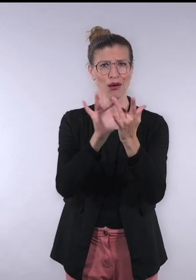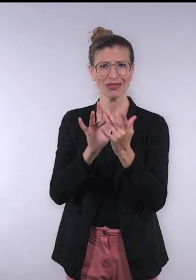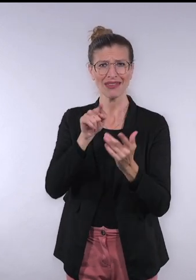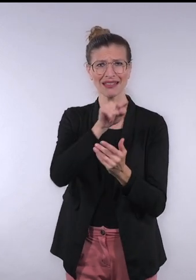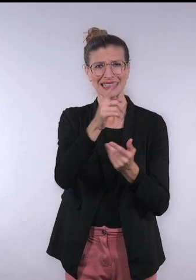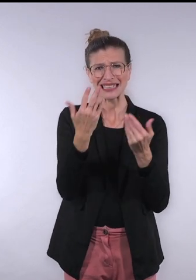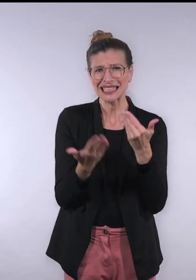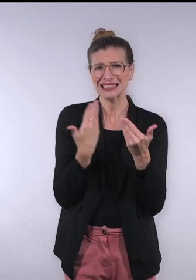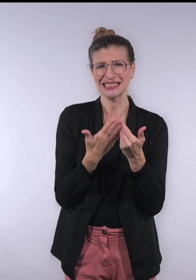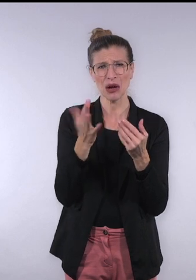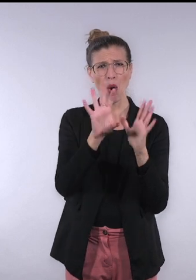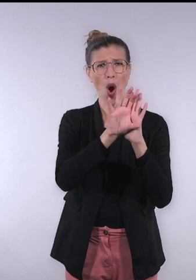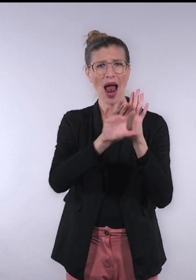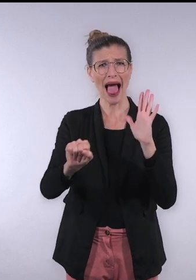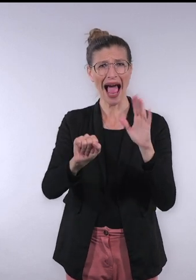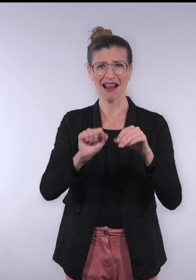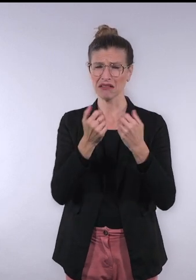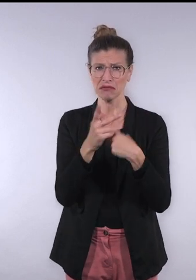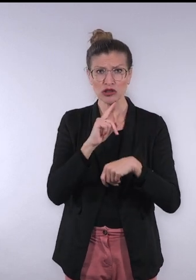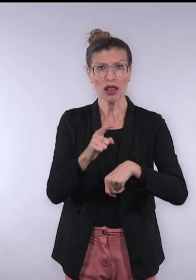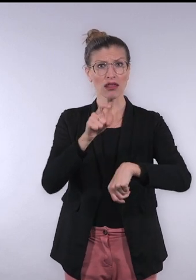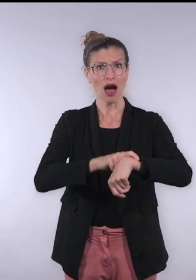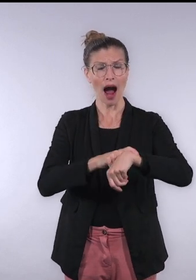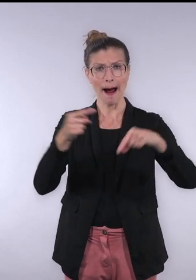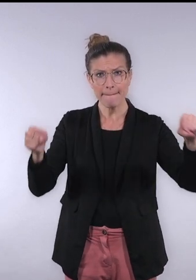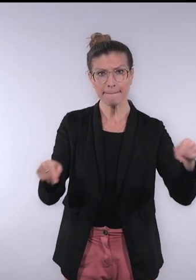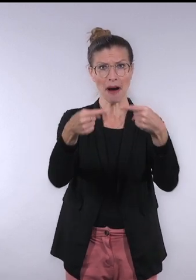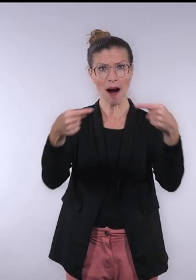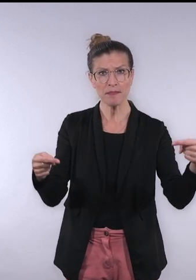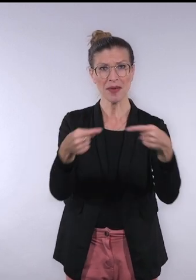the content will be simplified online and real time.